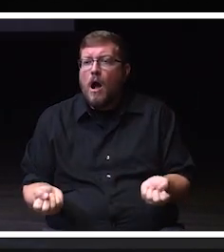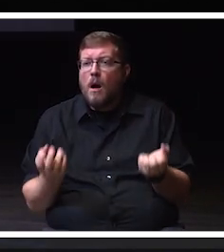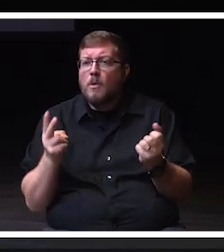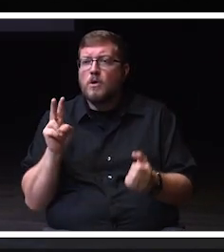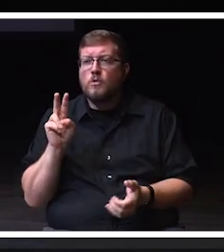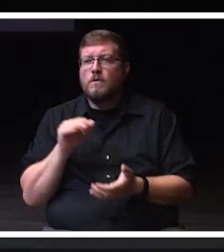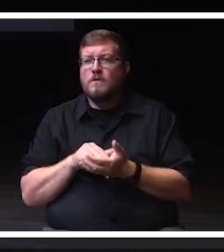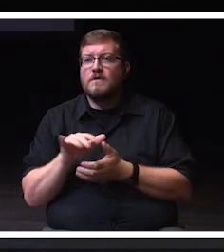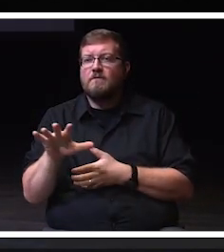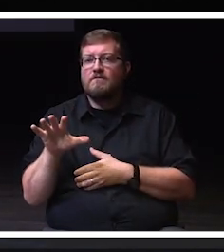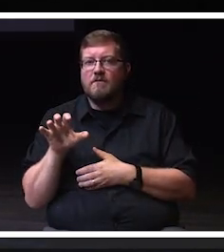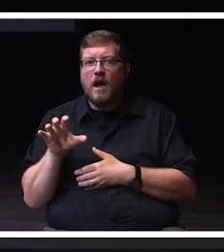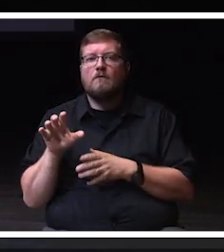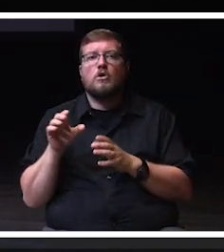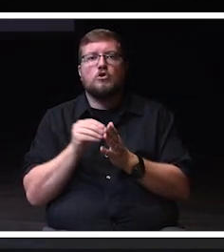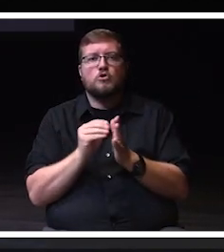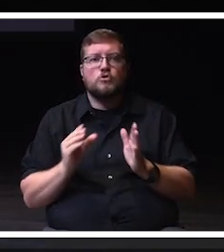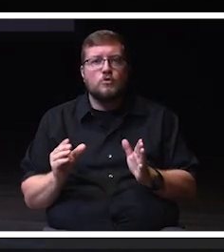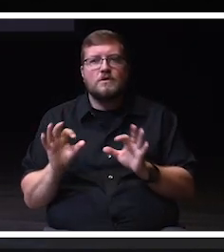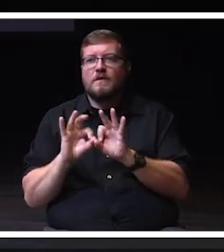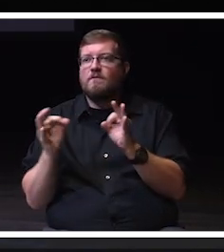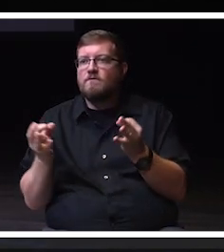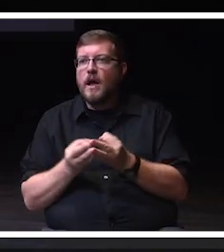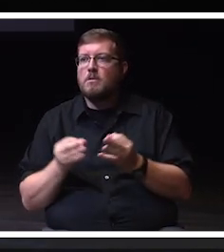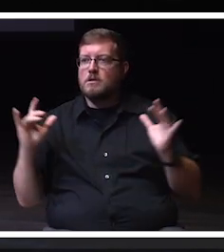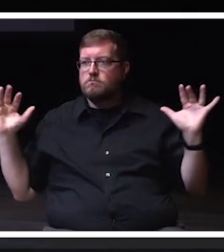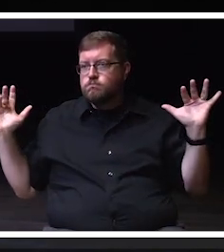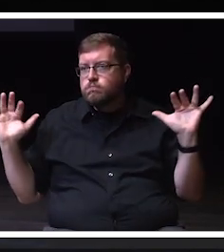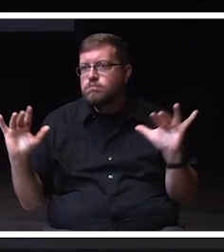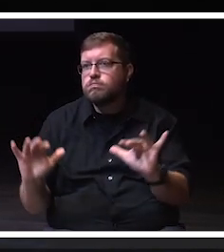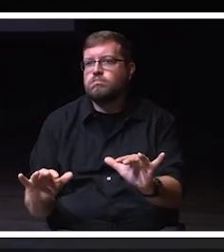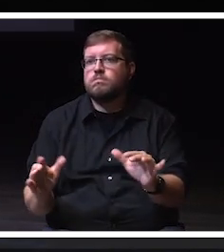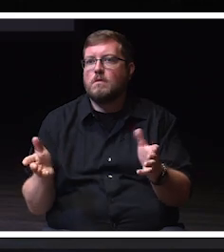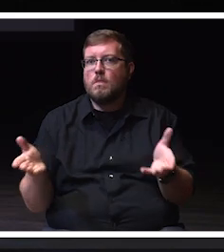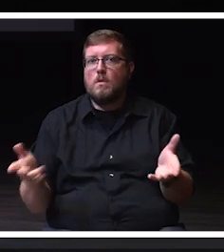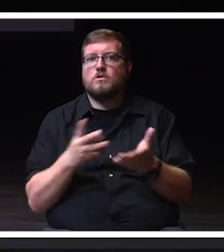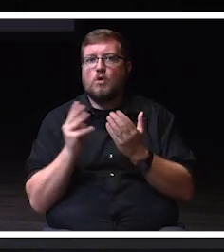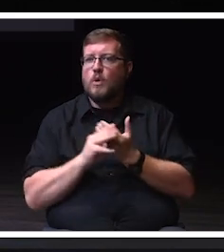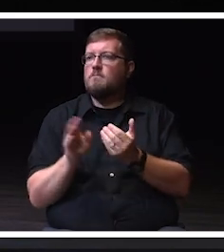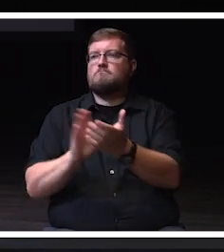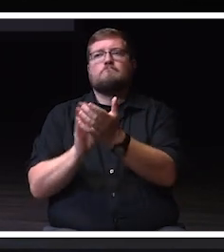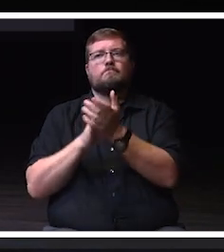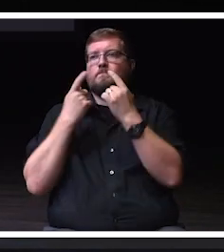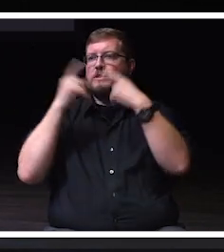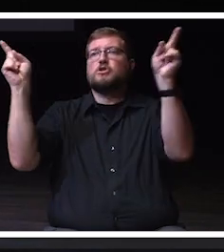and families in attendance. What an accomplishment.